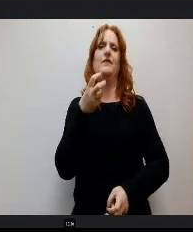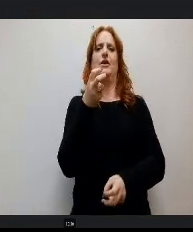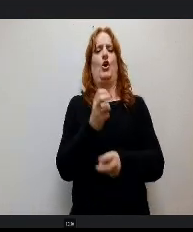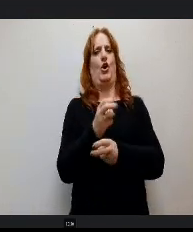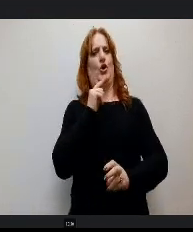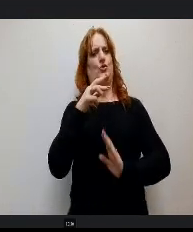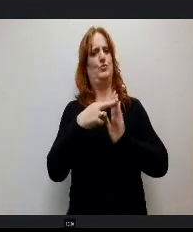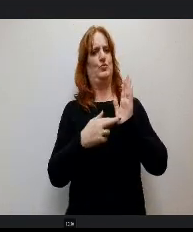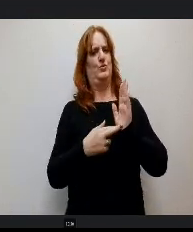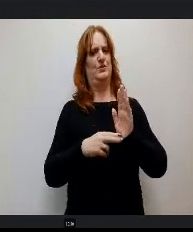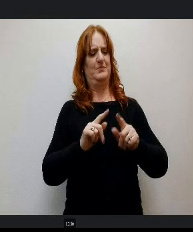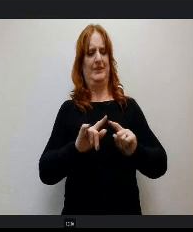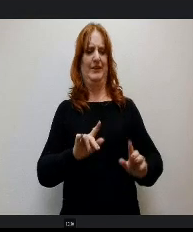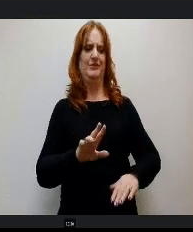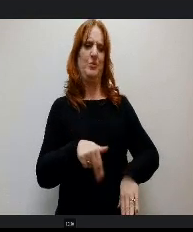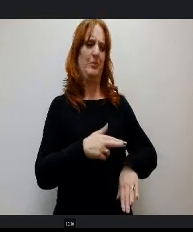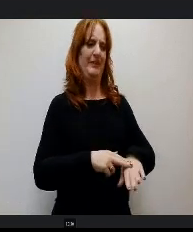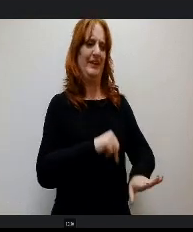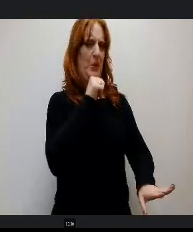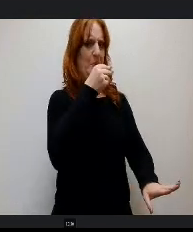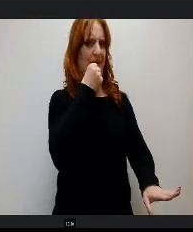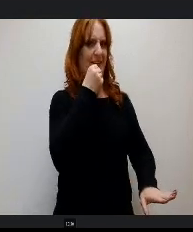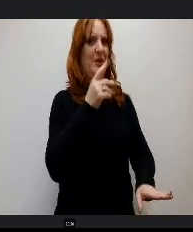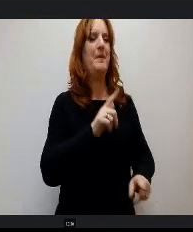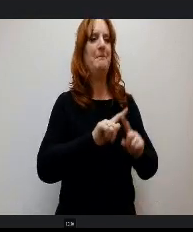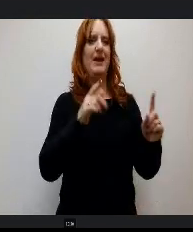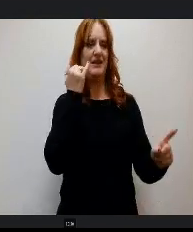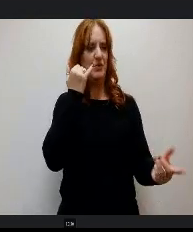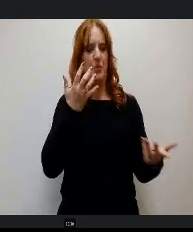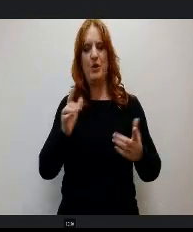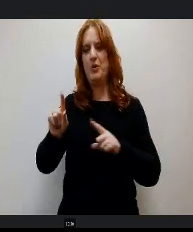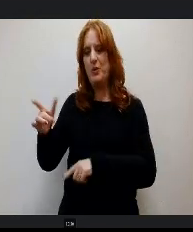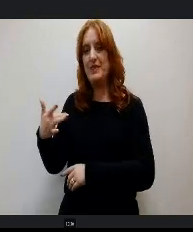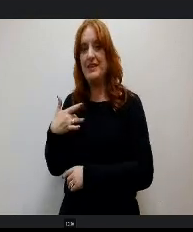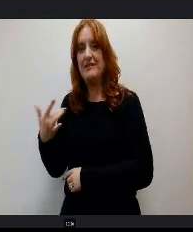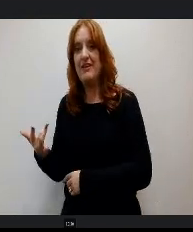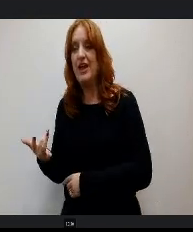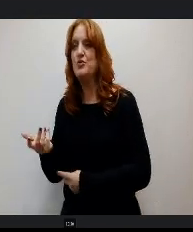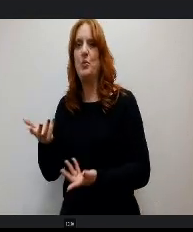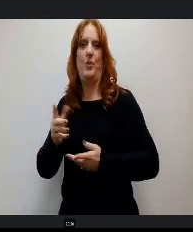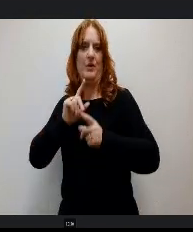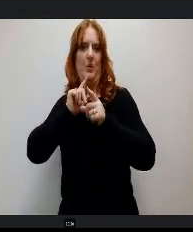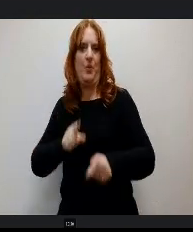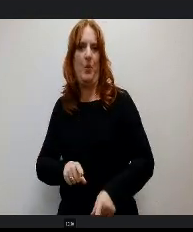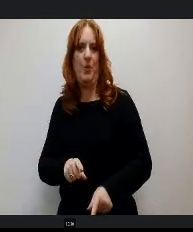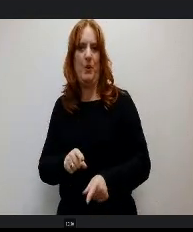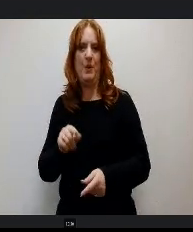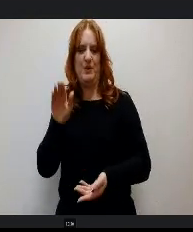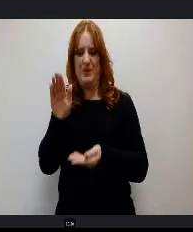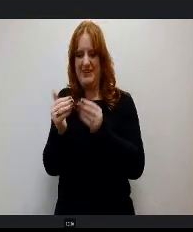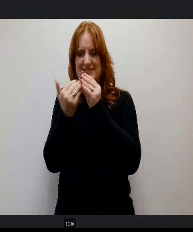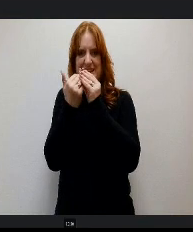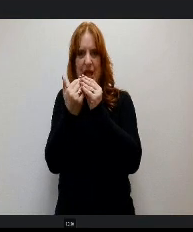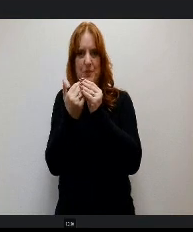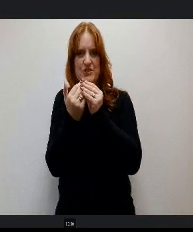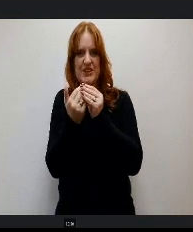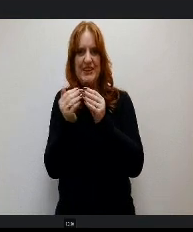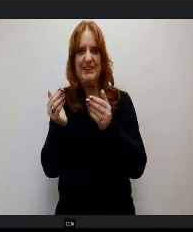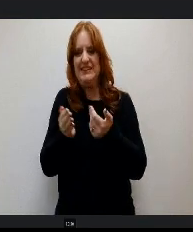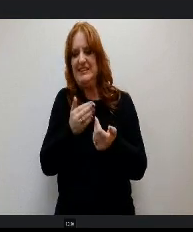to say if you ever go to this event, you're going to want to order your little sandwich. Like easy on the sun butter